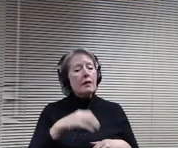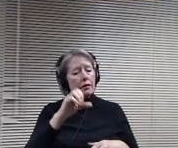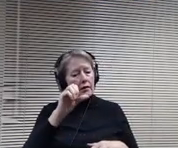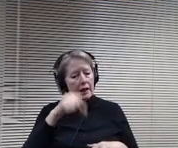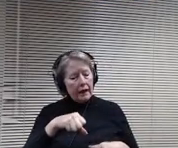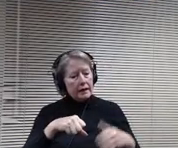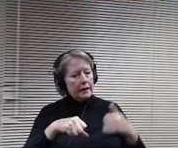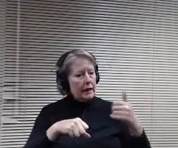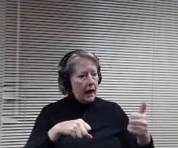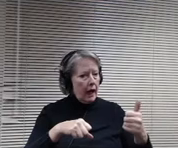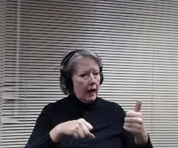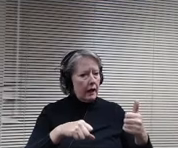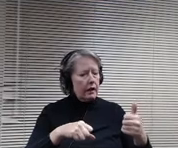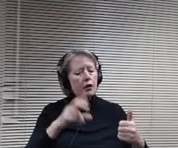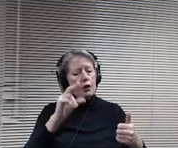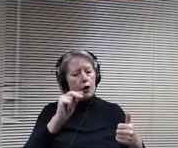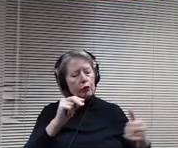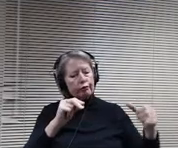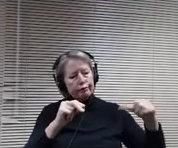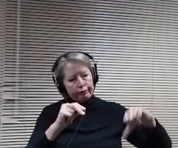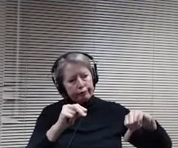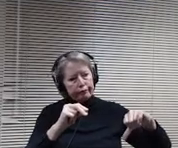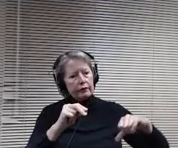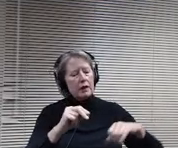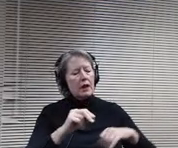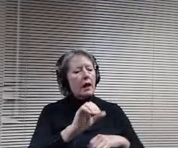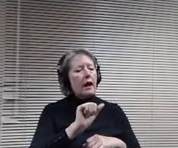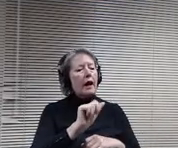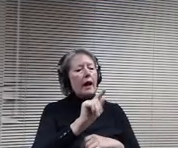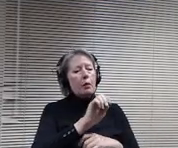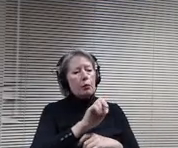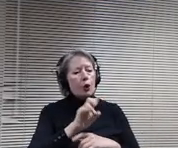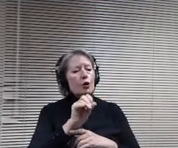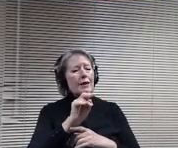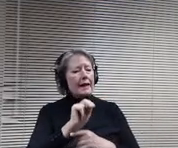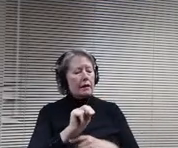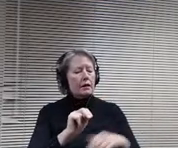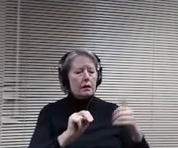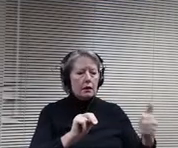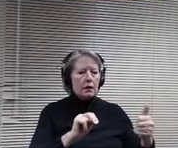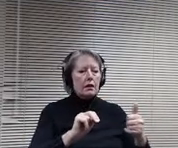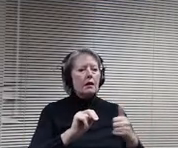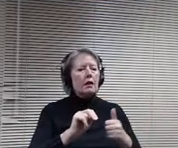member Ambrose and. I board Member Becker I board. Member of